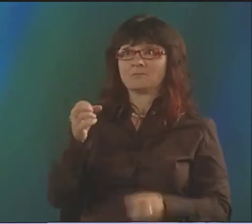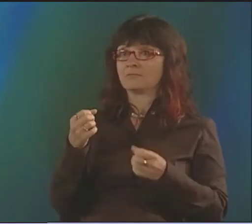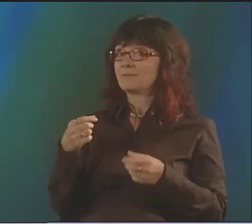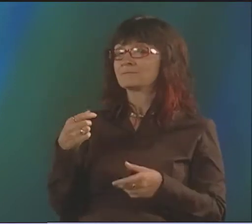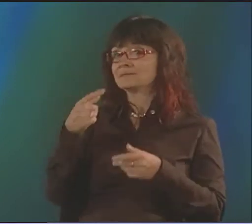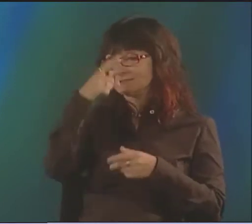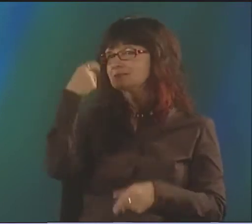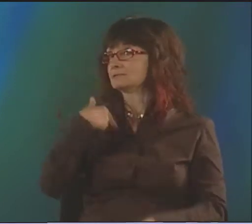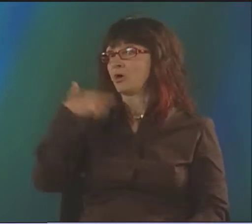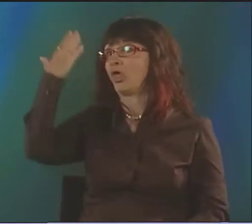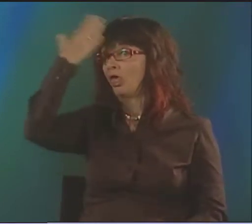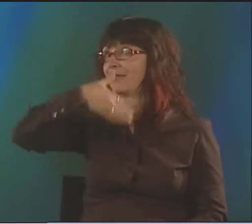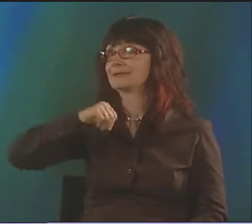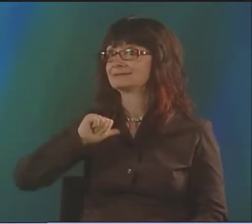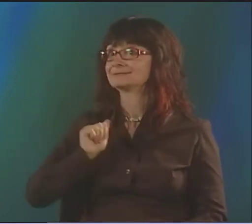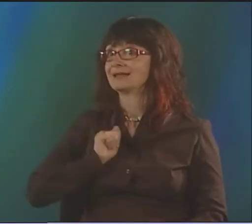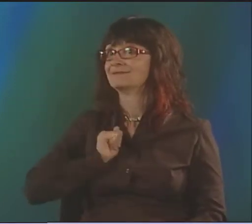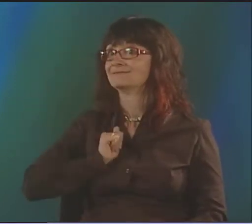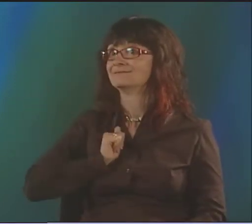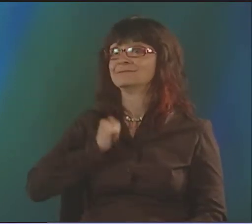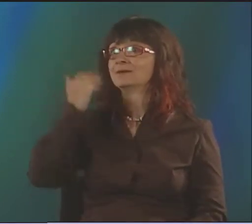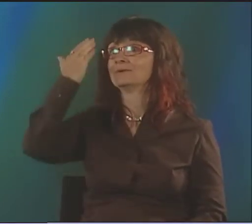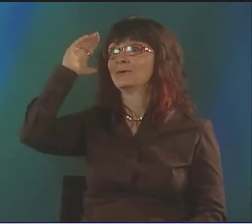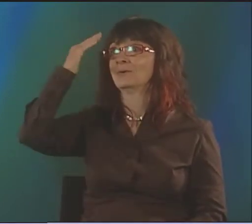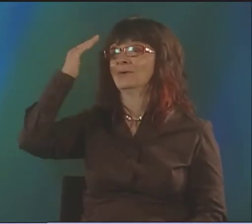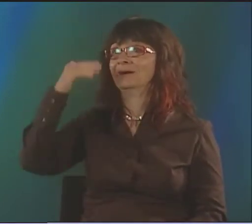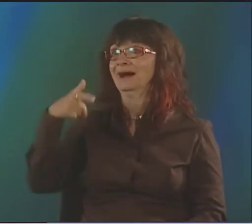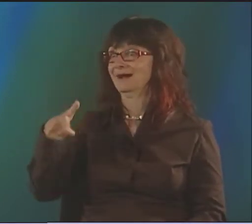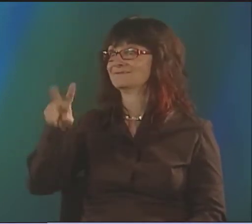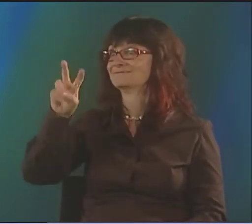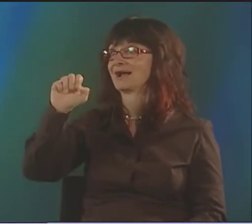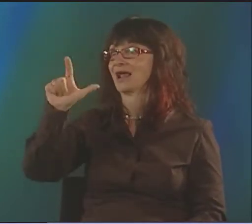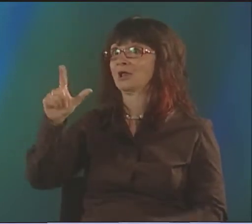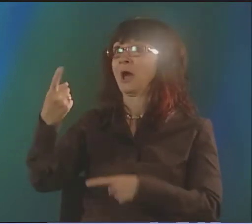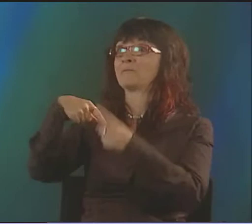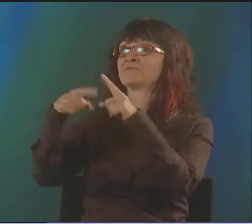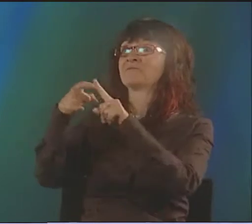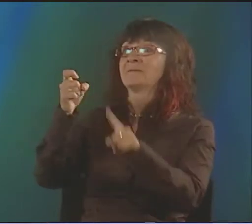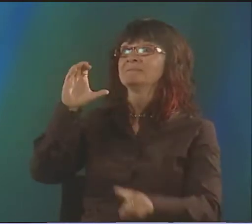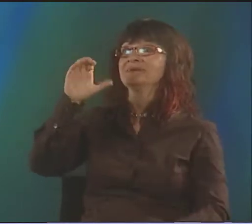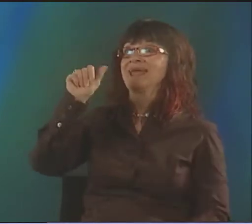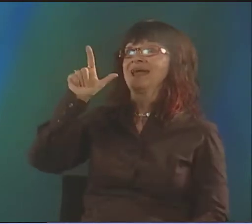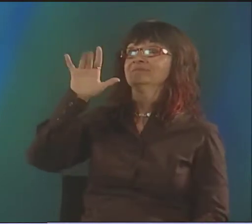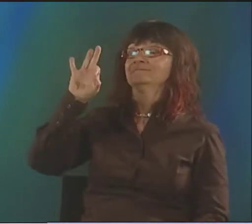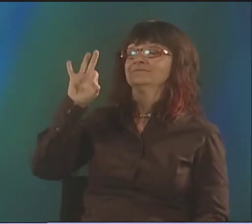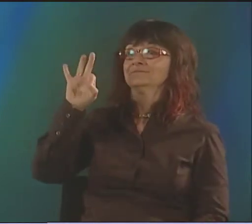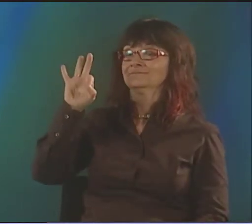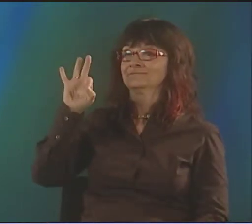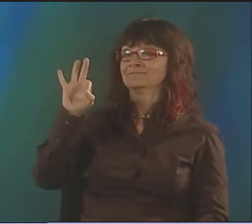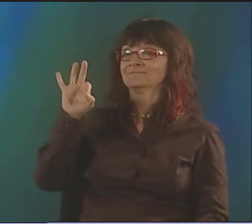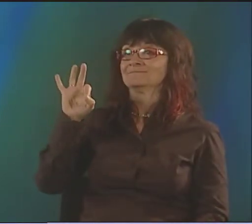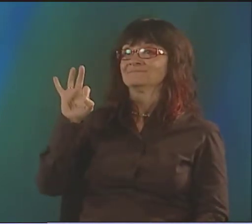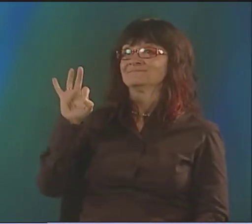BECAUSE I WANTED TO SHOW THAT WE DEFINITELY EAT CALVES. I HADN'T KNOWN ANYTHING ABOUT IT MYSELF.